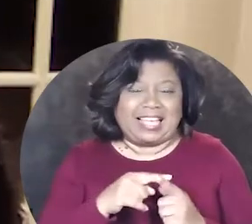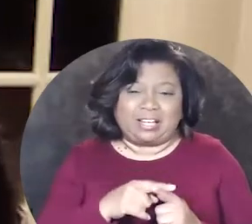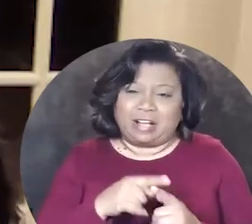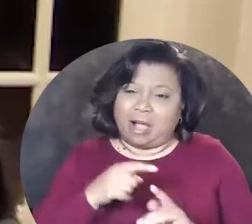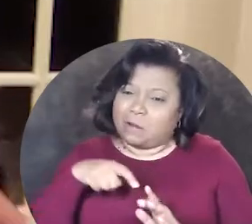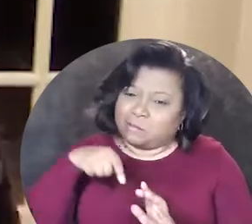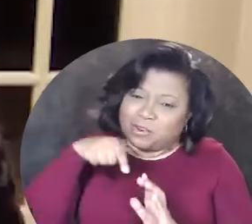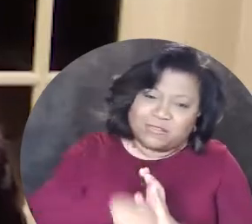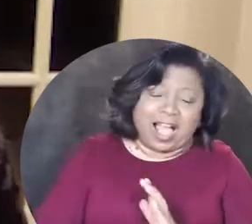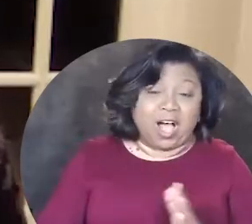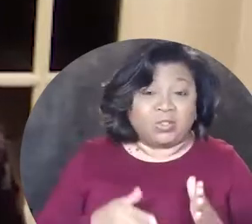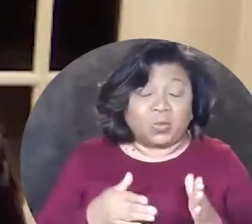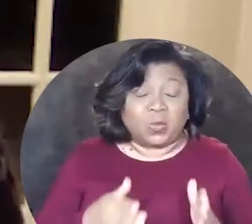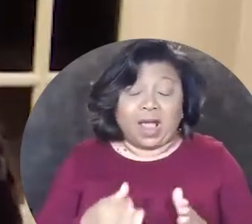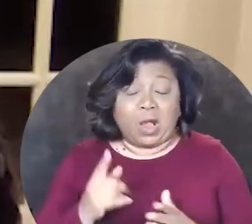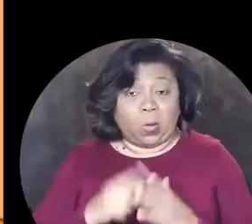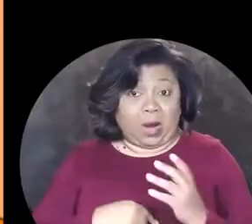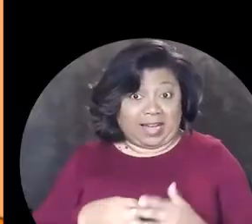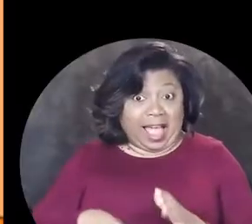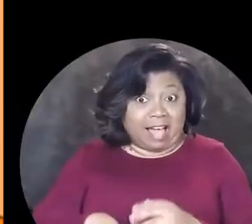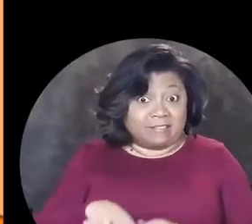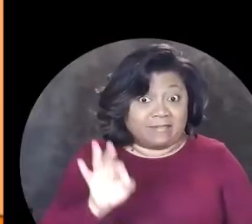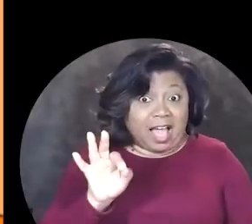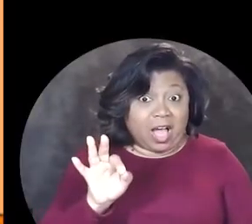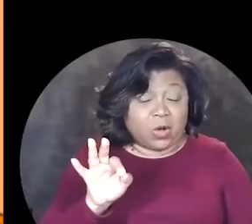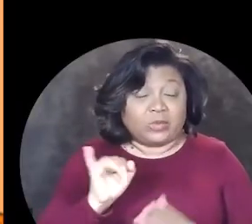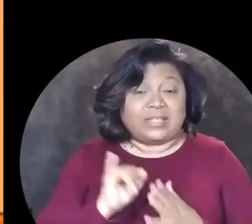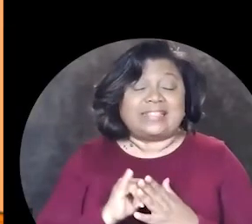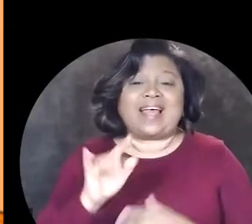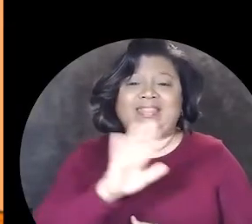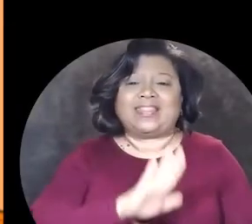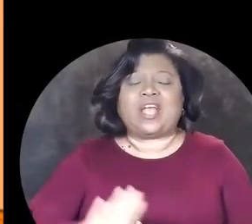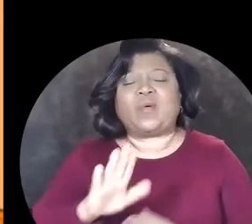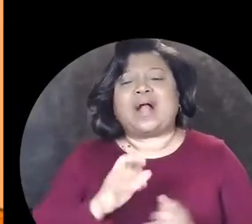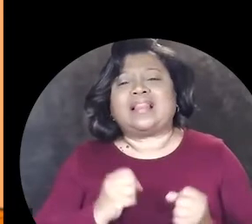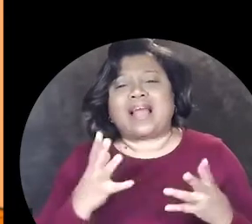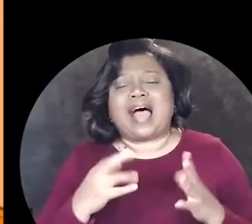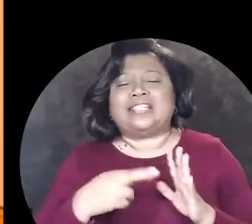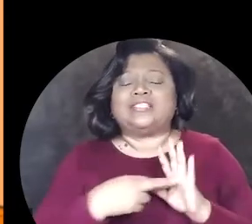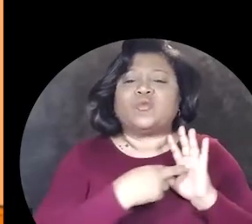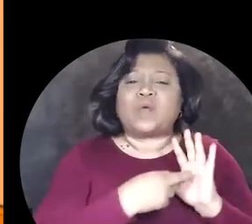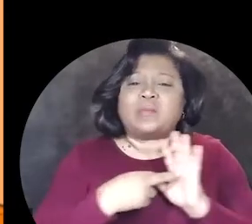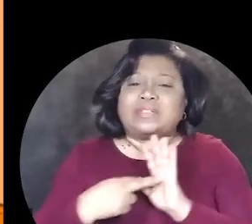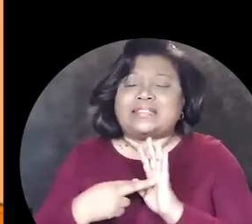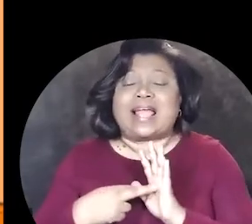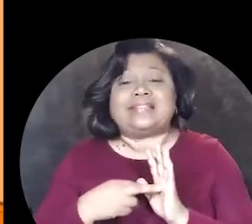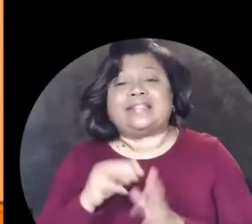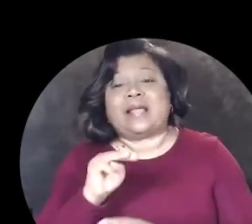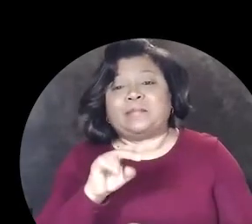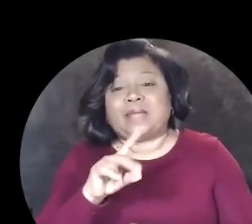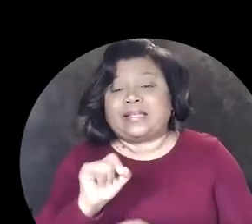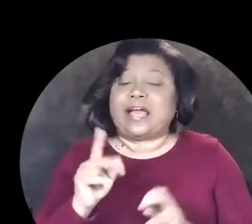in a profound way what I found is that there are lots of representation in media